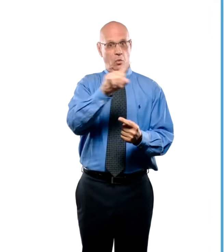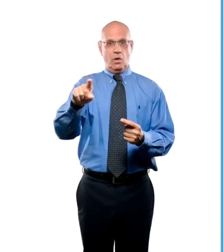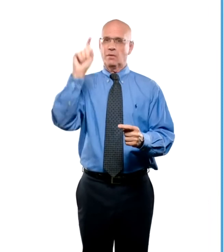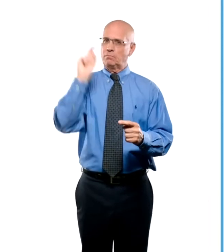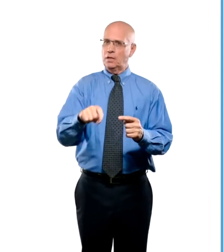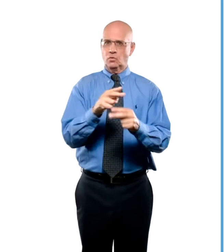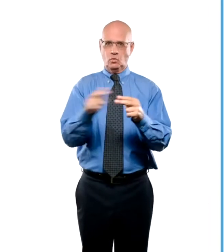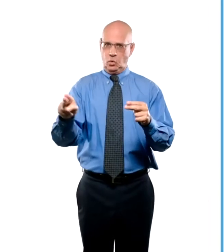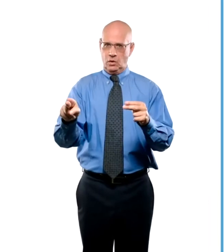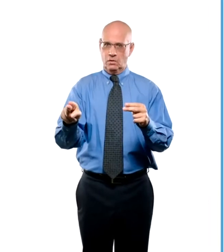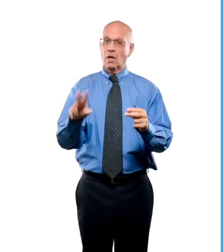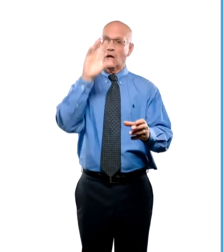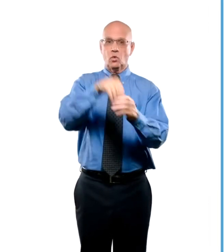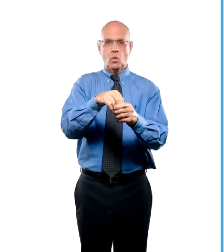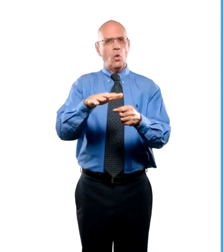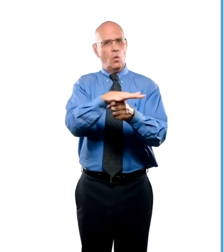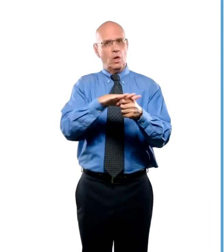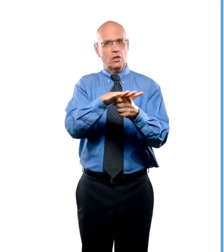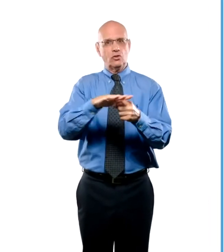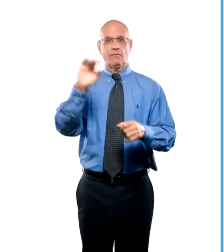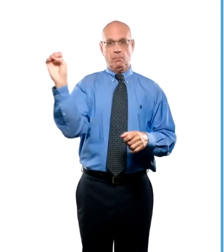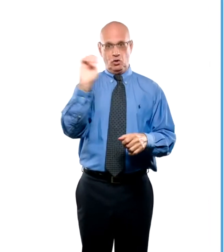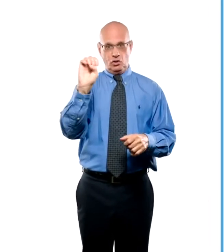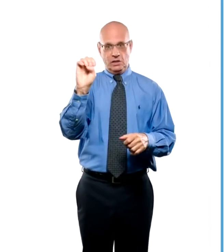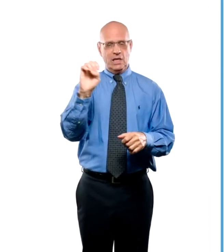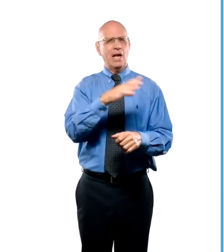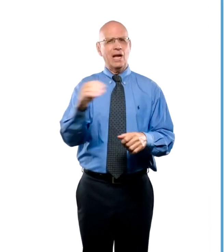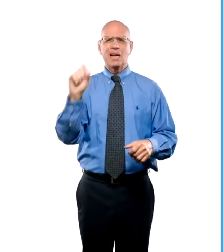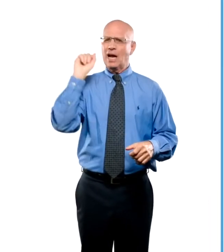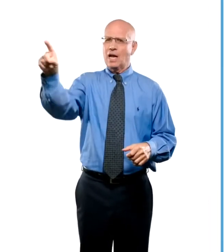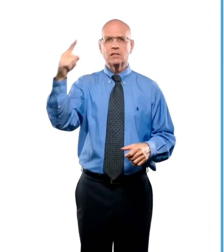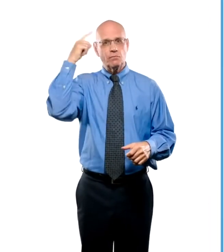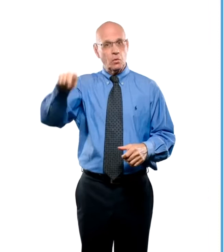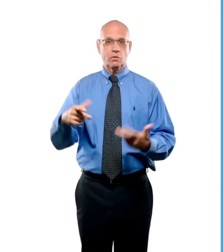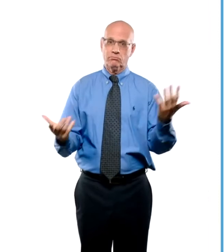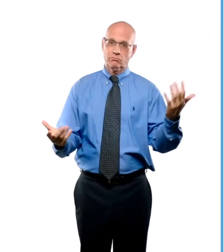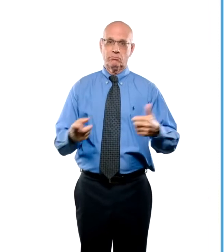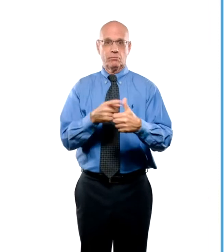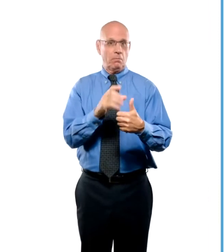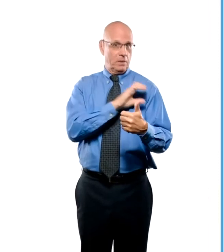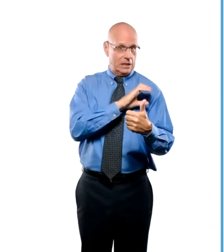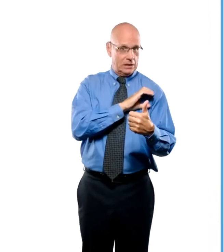The first text to 911 should be short, include the location of the emergency and asked for police, fire or ambulance.